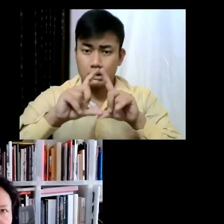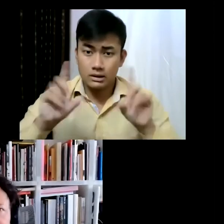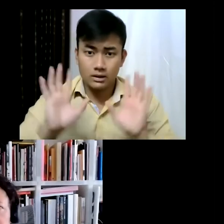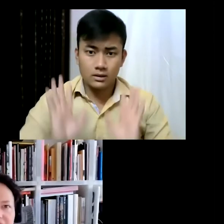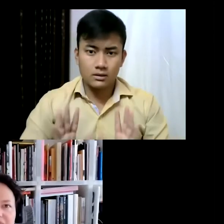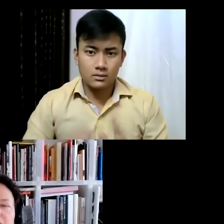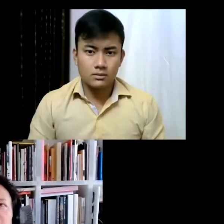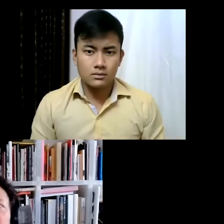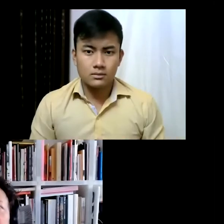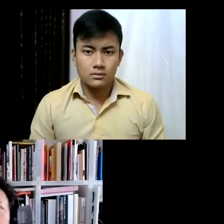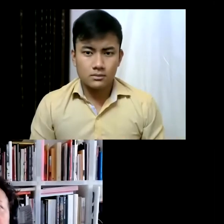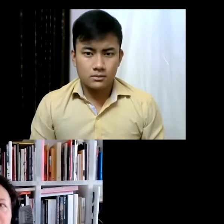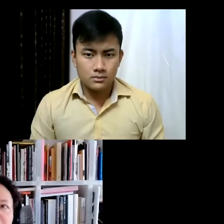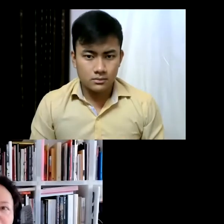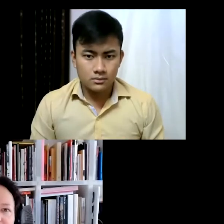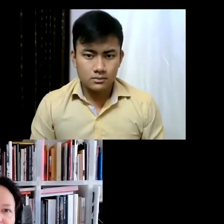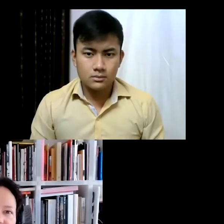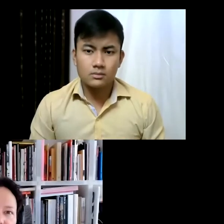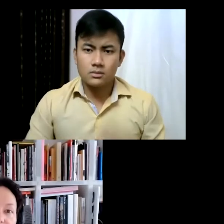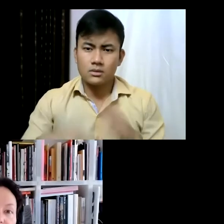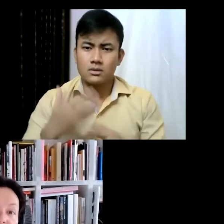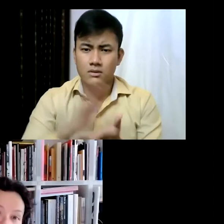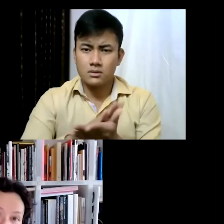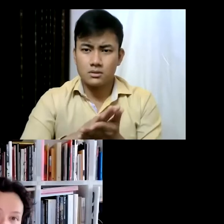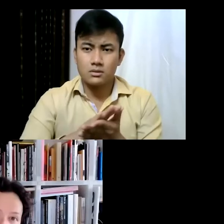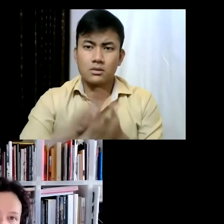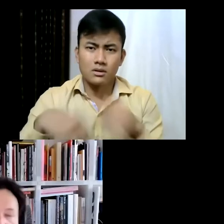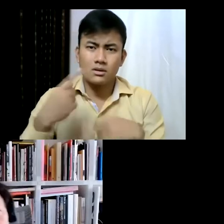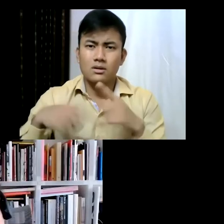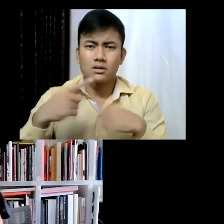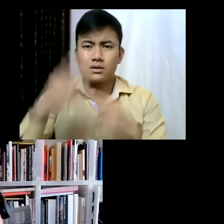let's say in the landscape of the High Line. But every every night from sunset to the closing of